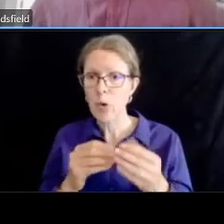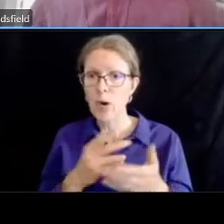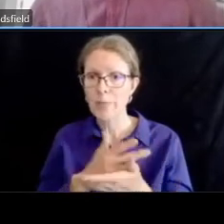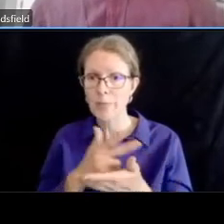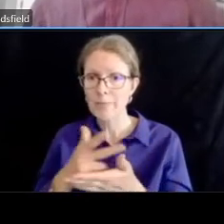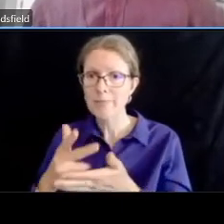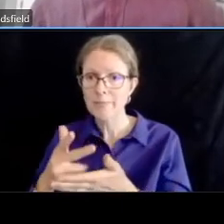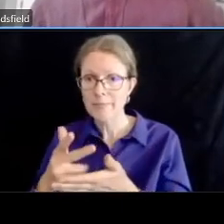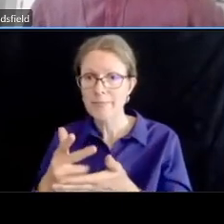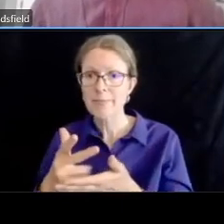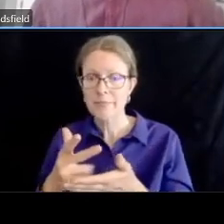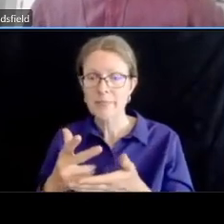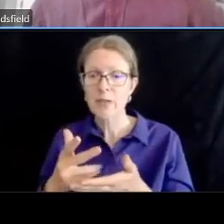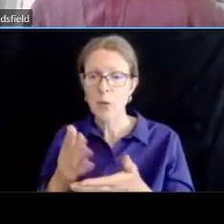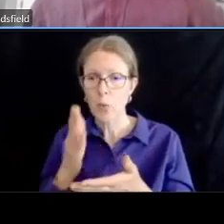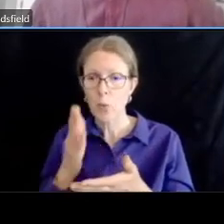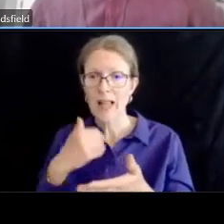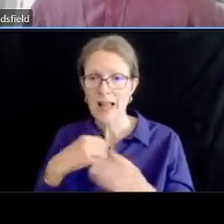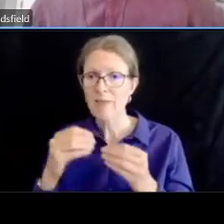thanks again welcome to the response